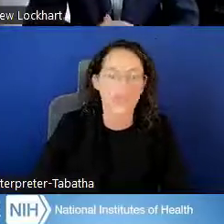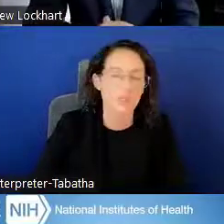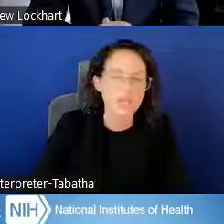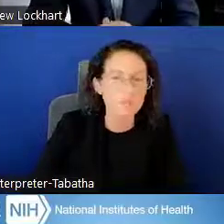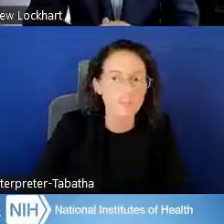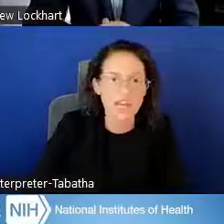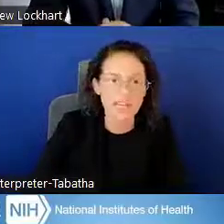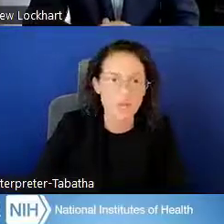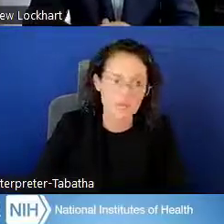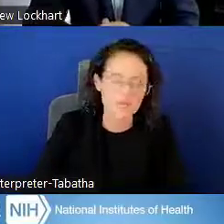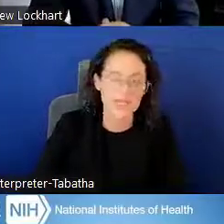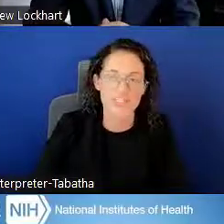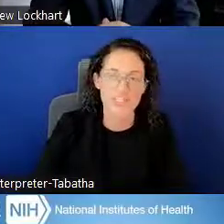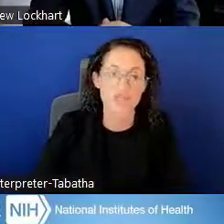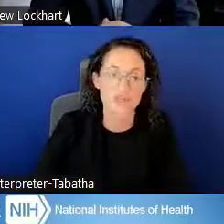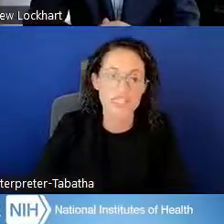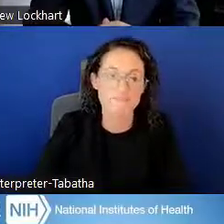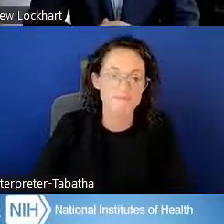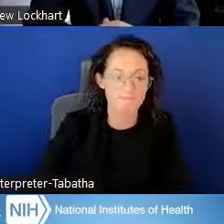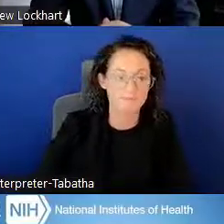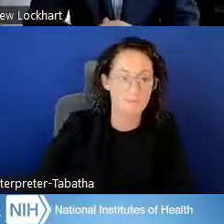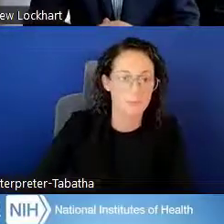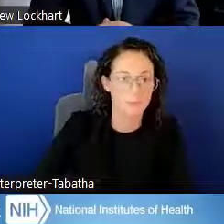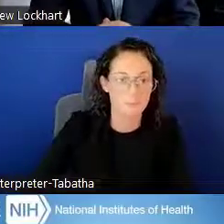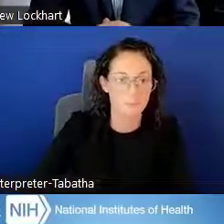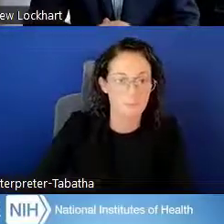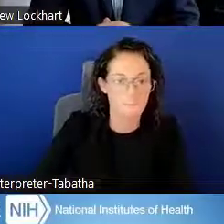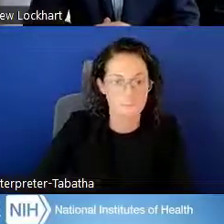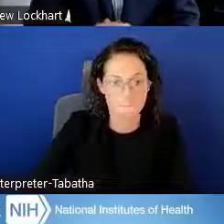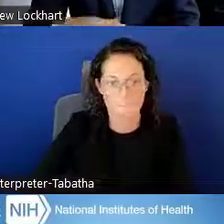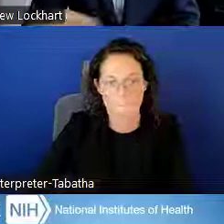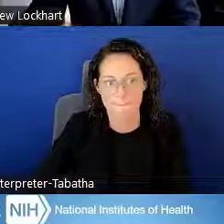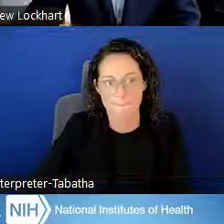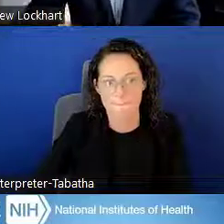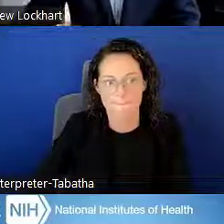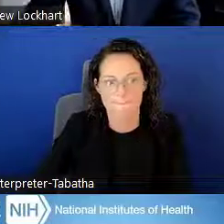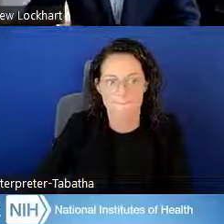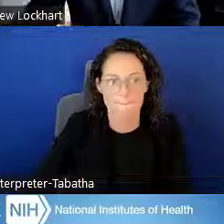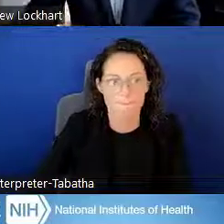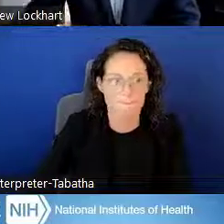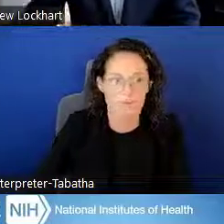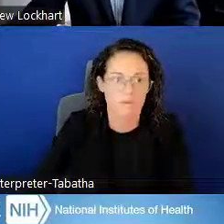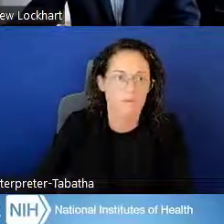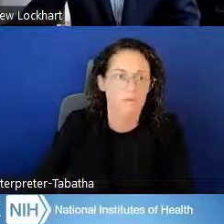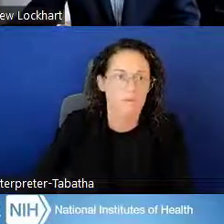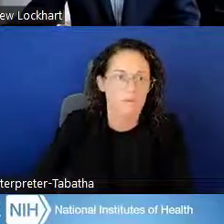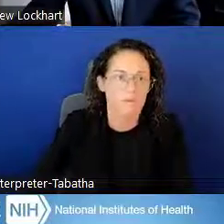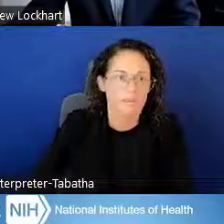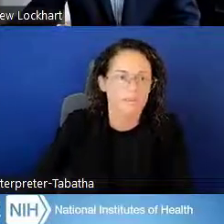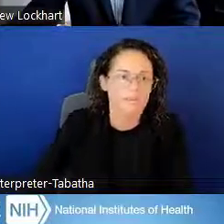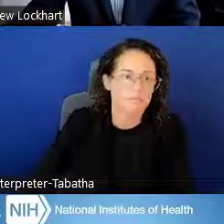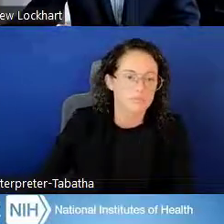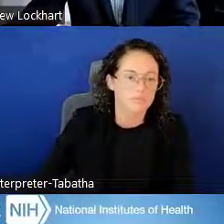and we can provide any more information that you need. Omar McCrimmon: Mm-hmm. Matt, this is .. . I got one .. .